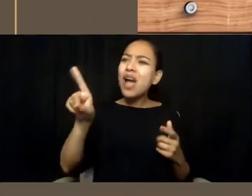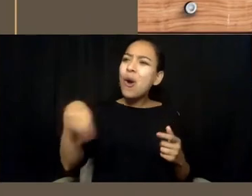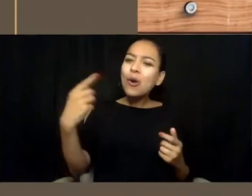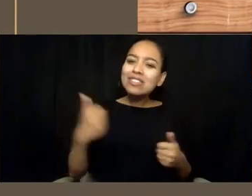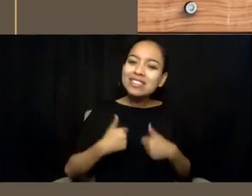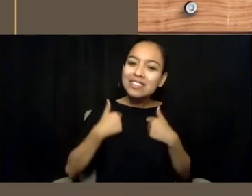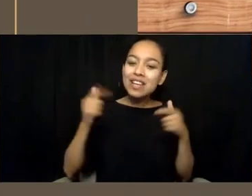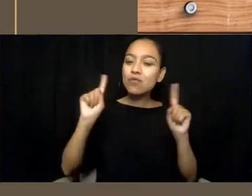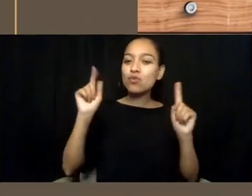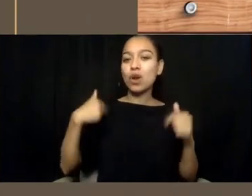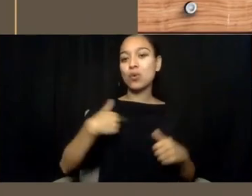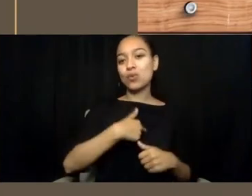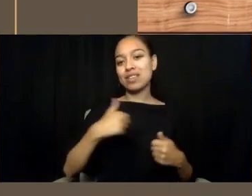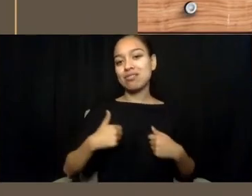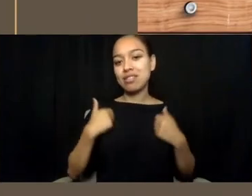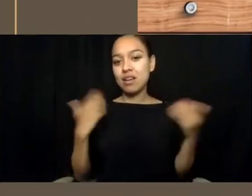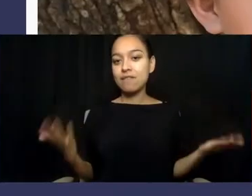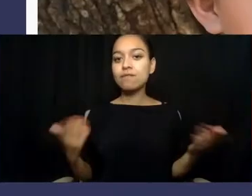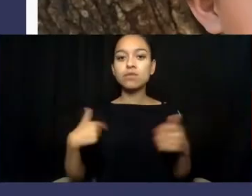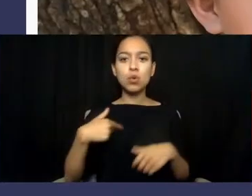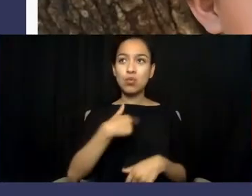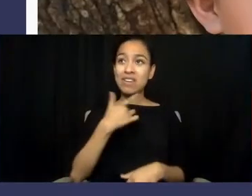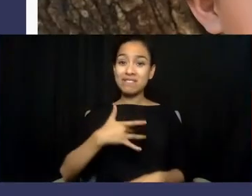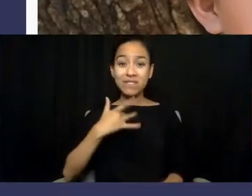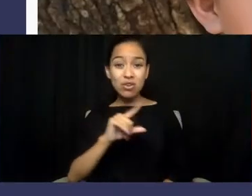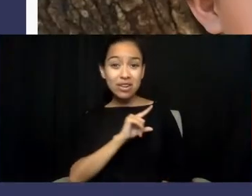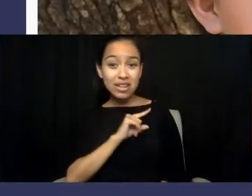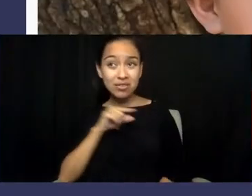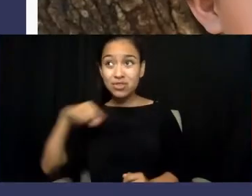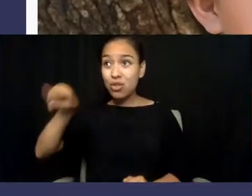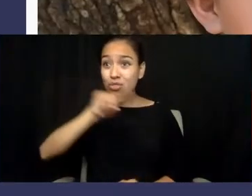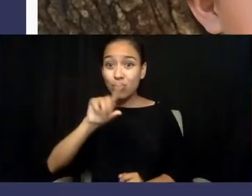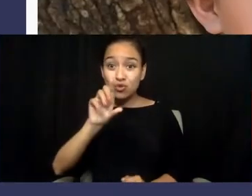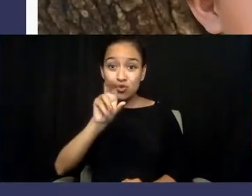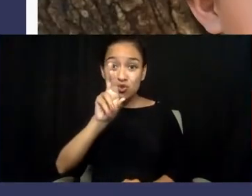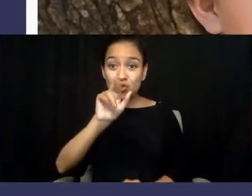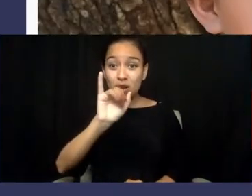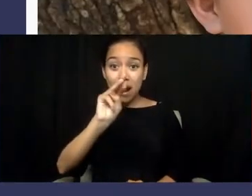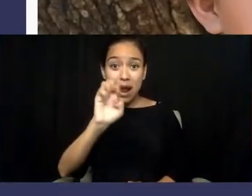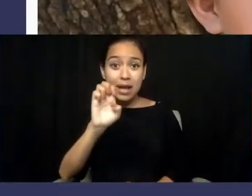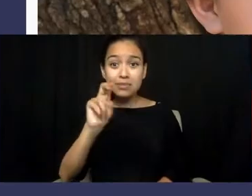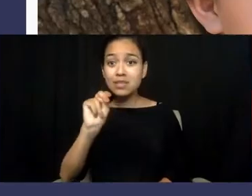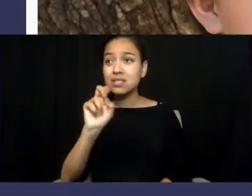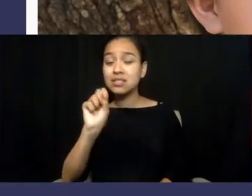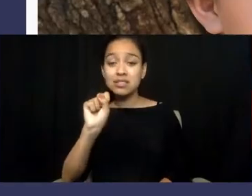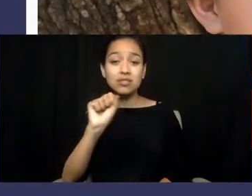We don't feel the guilt of those crimes because we pretend they happened a very long time ago in ancient history